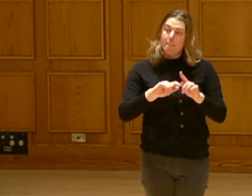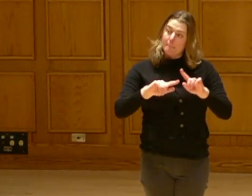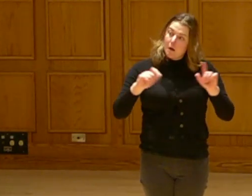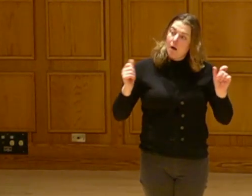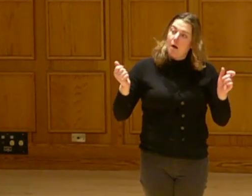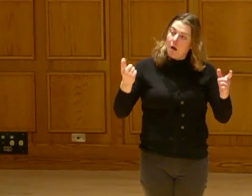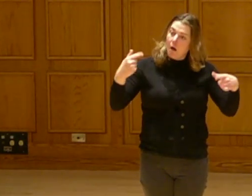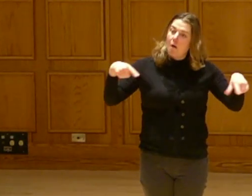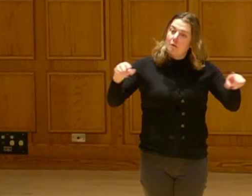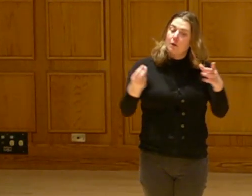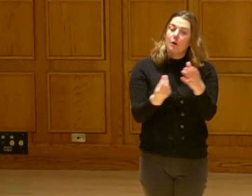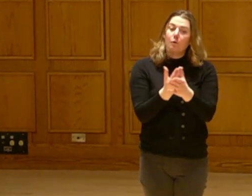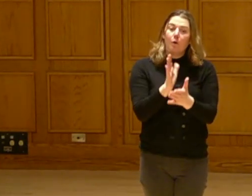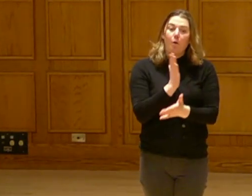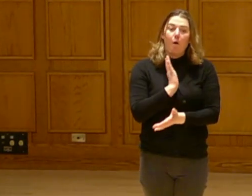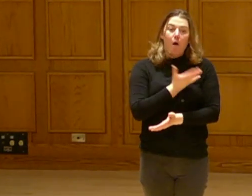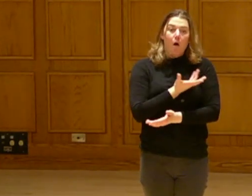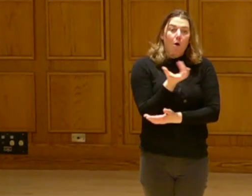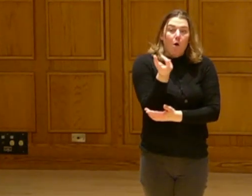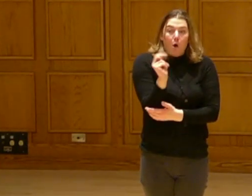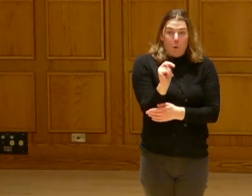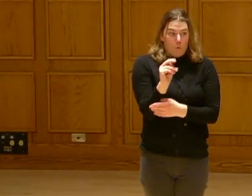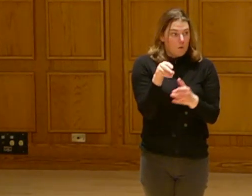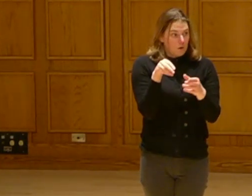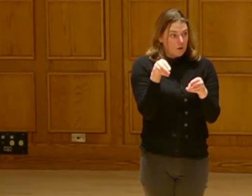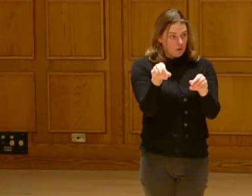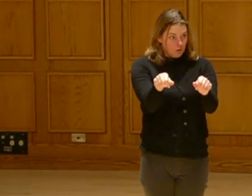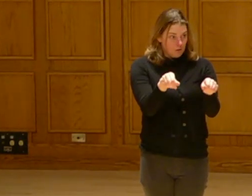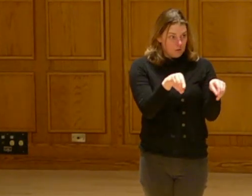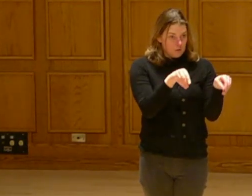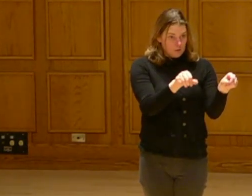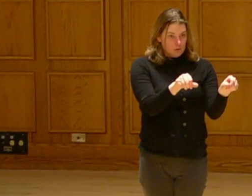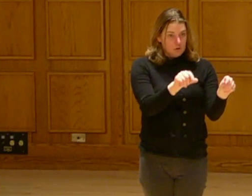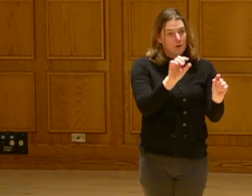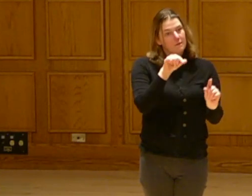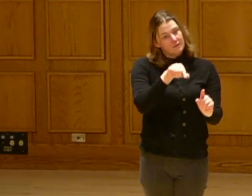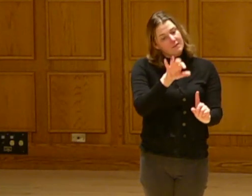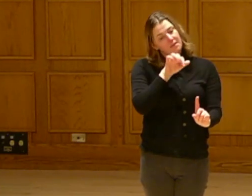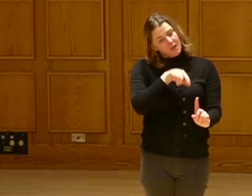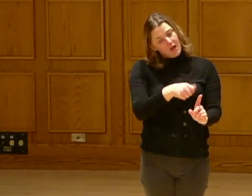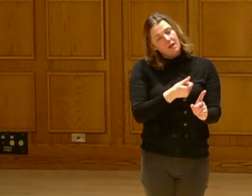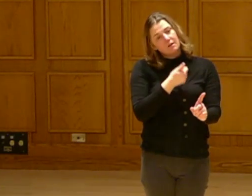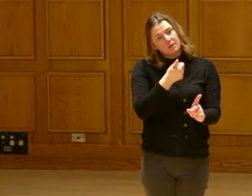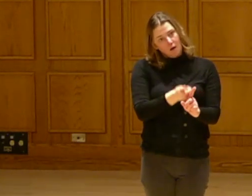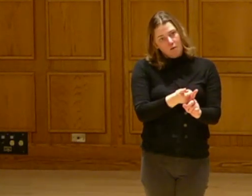However we can all grow our own gardens and start participating in